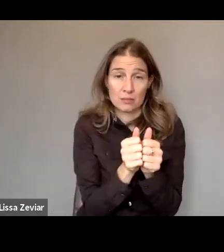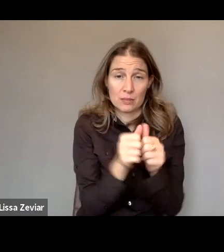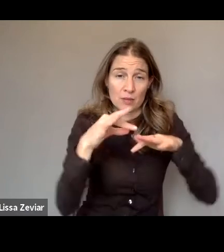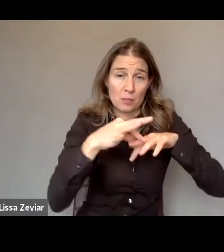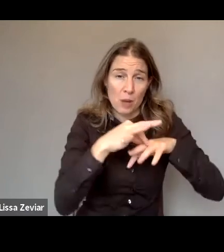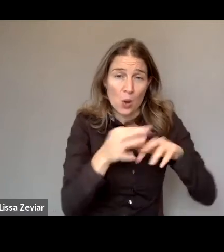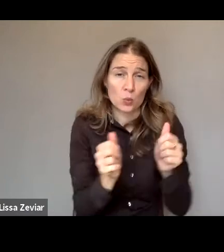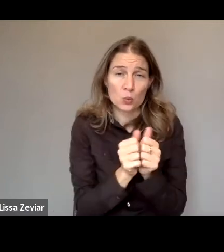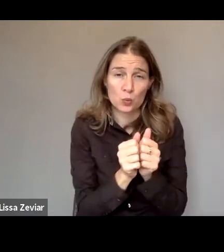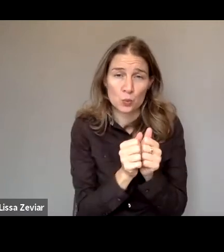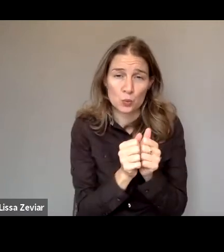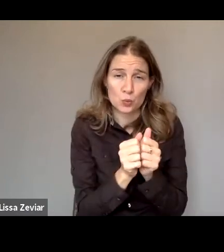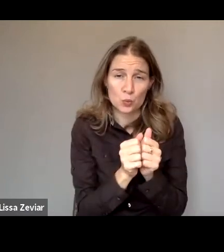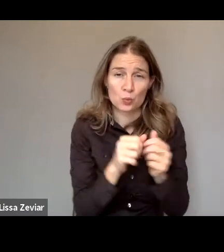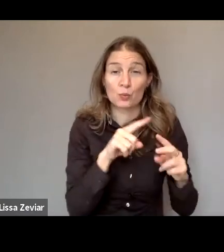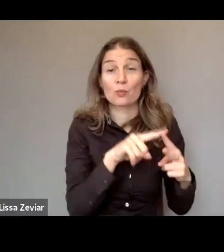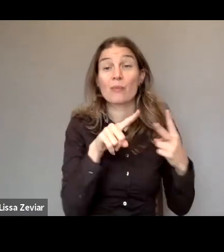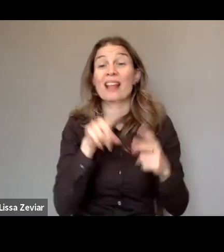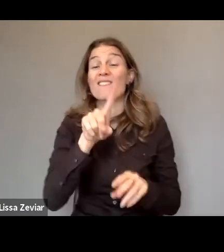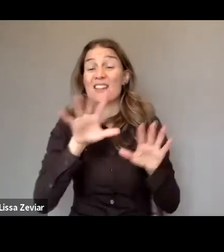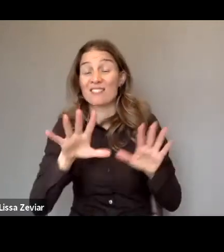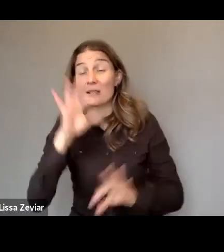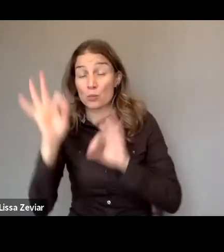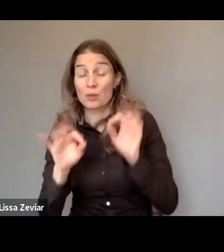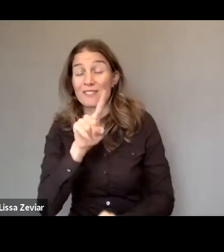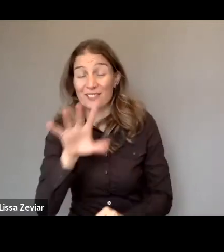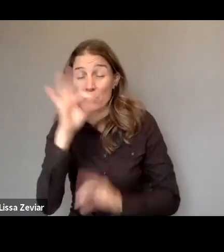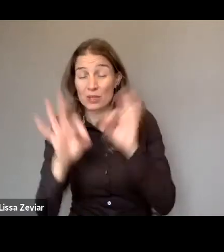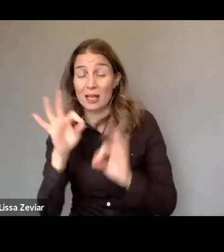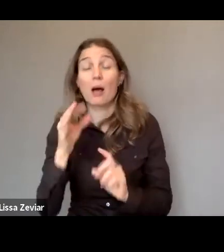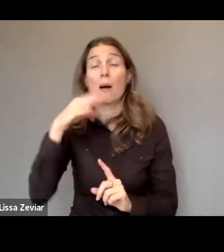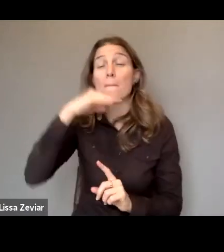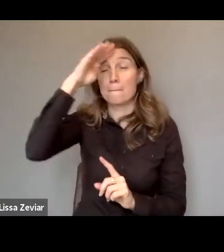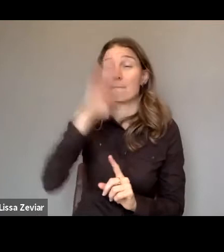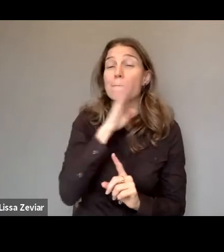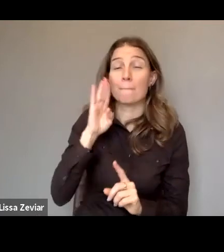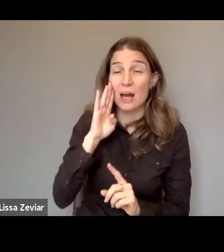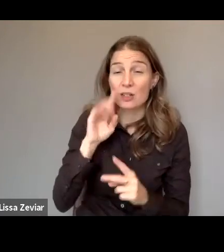15% by parents, 60% takes place in the victim's home.